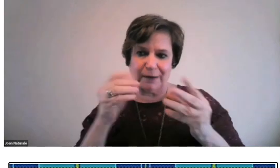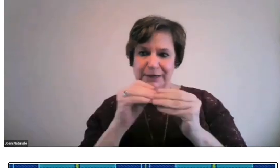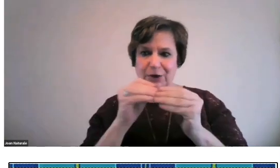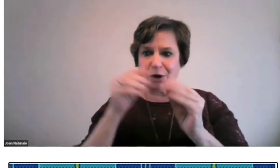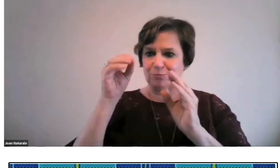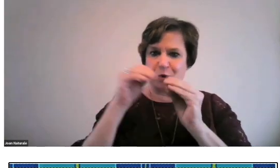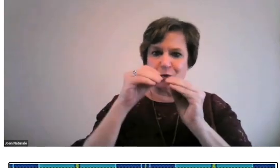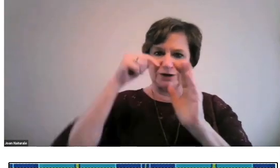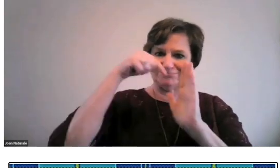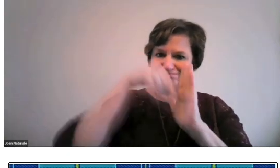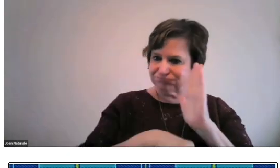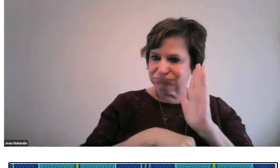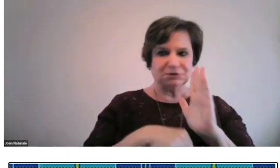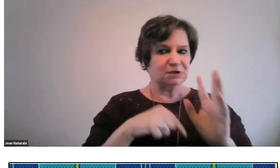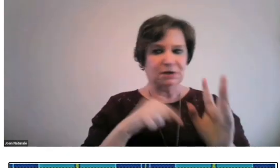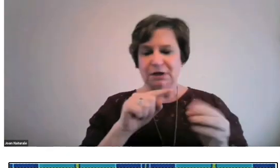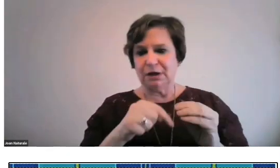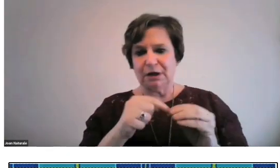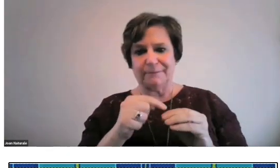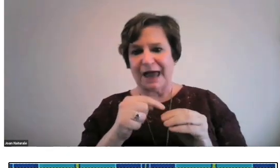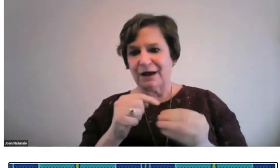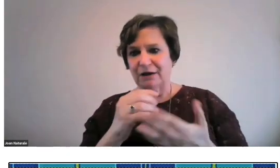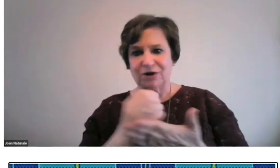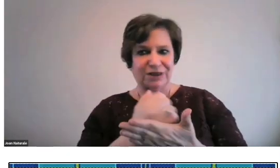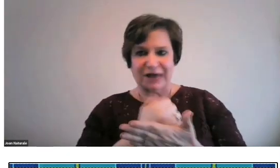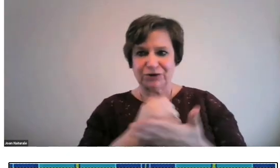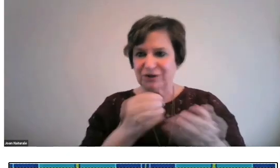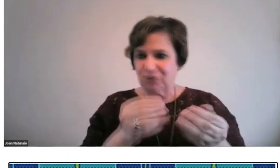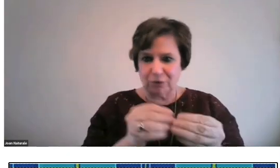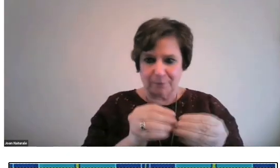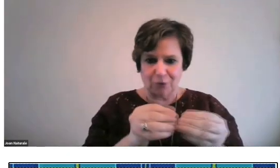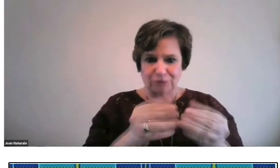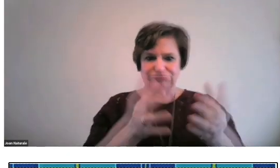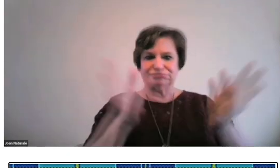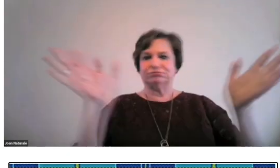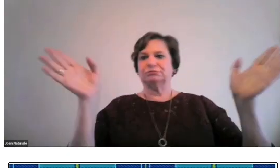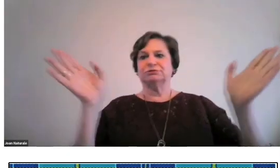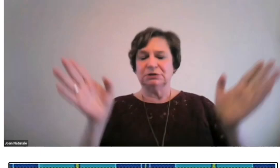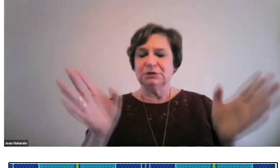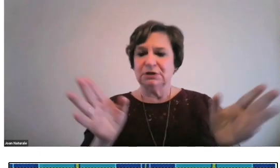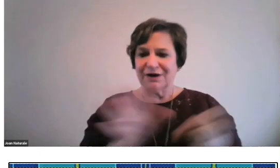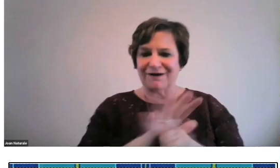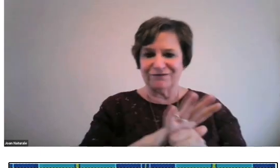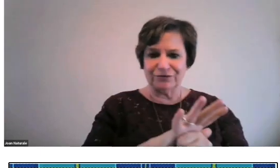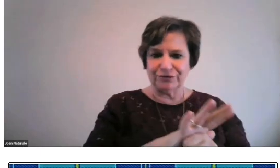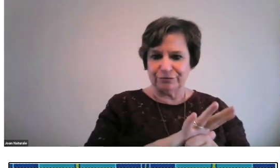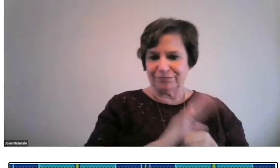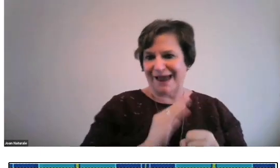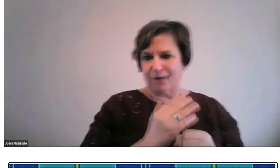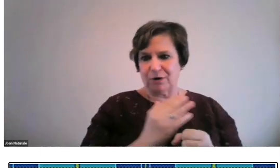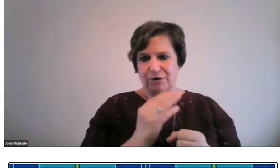I'm available for presentations if you want me to go more in-depth about the collection